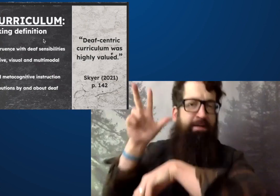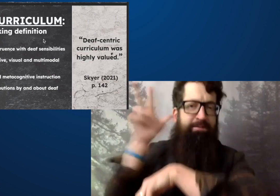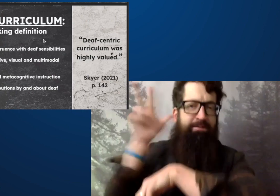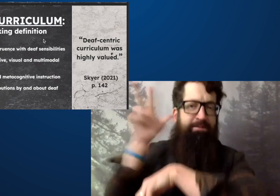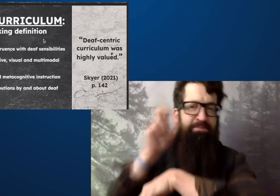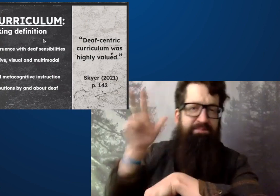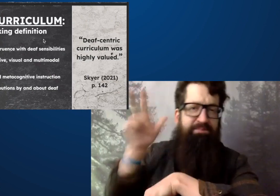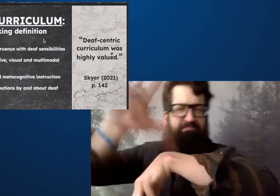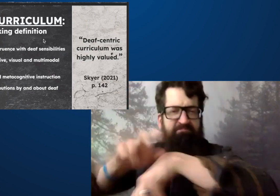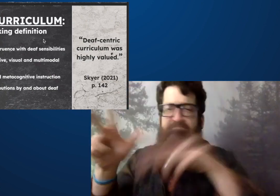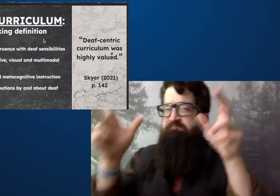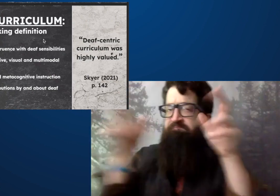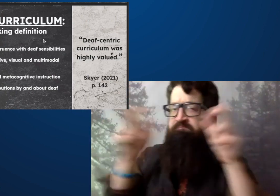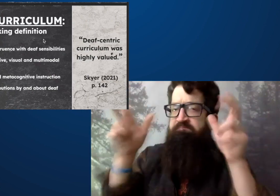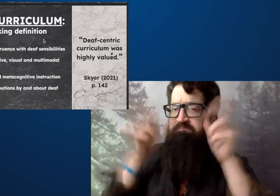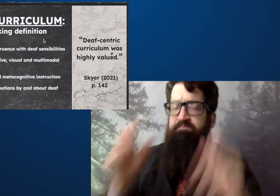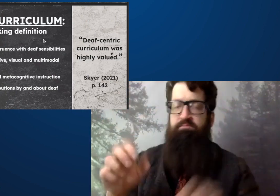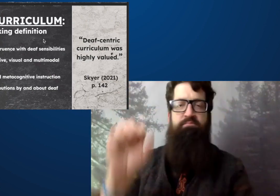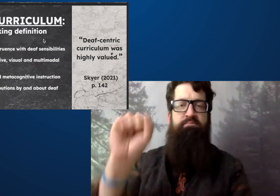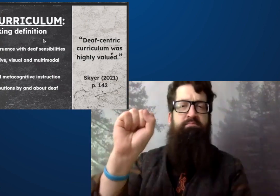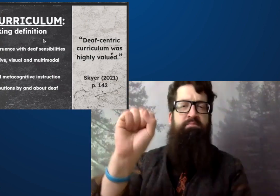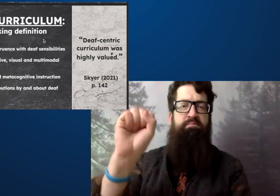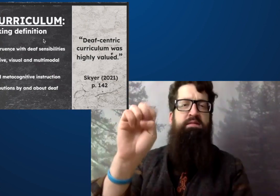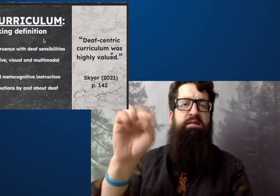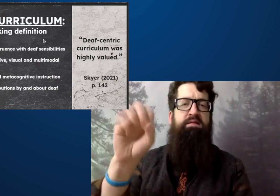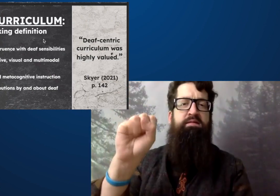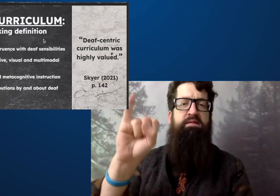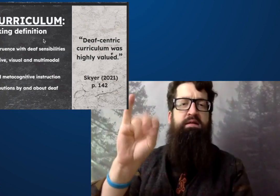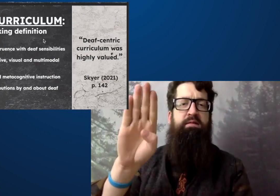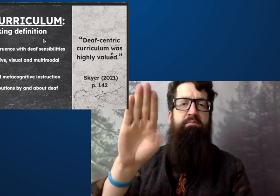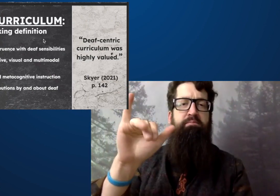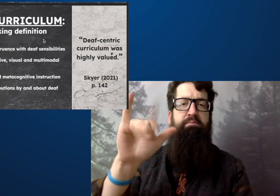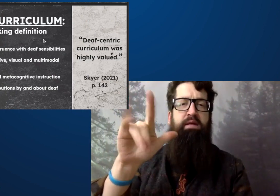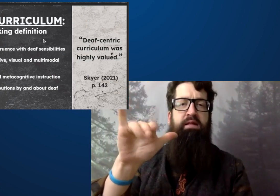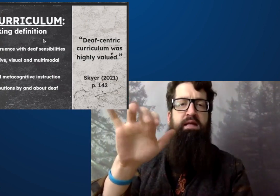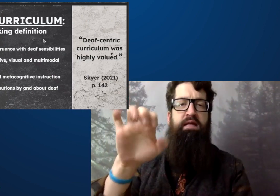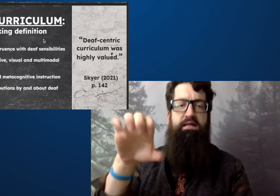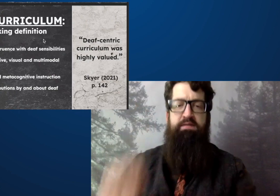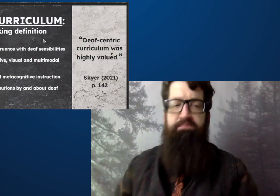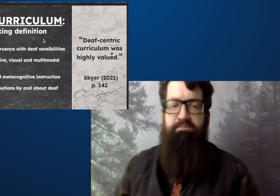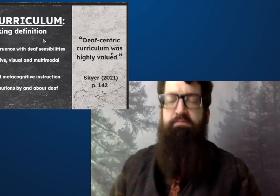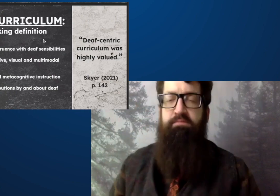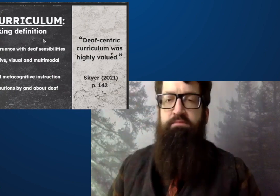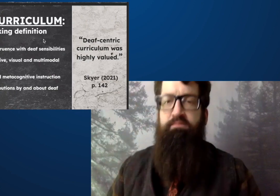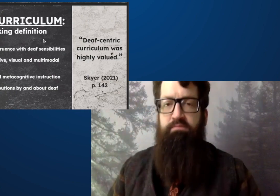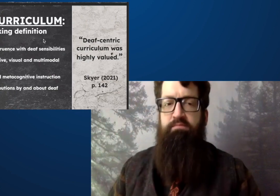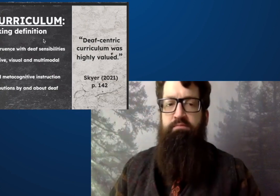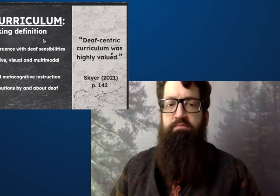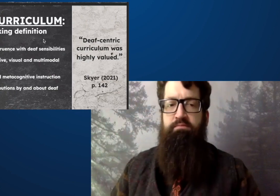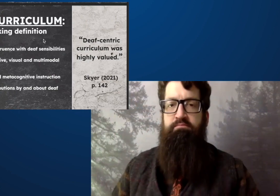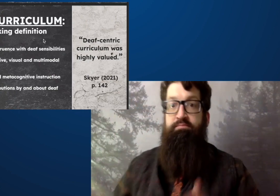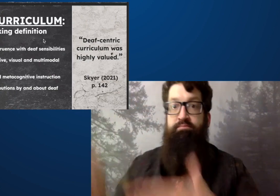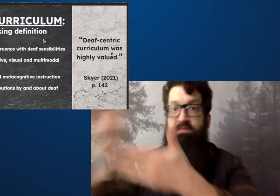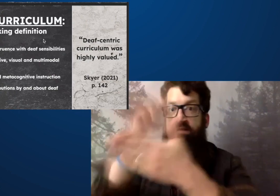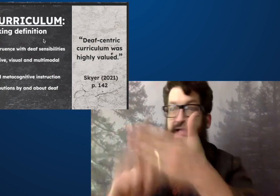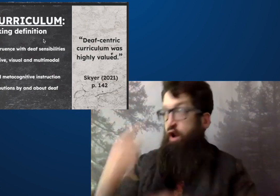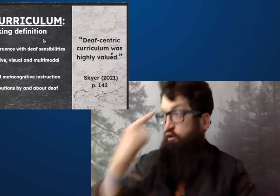is to have all of this come together, to use all of our sensibilities.